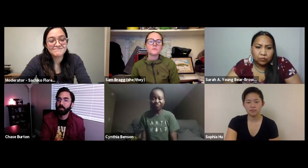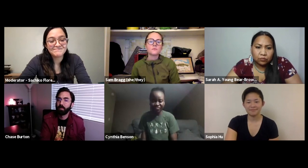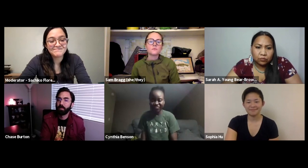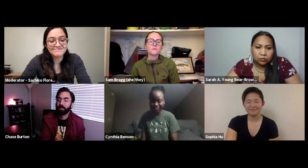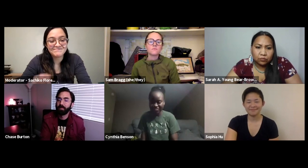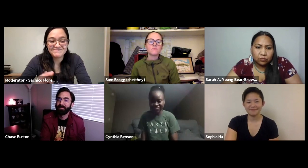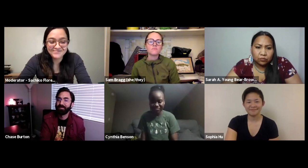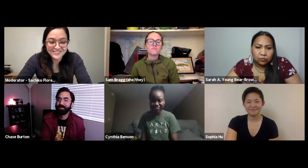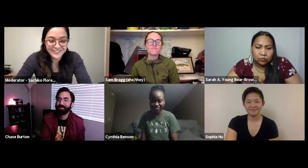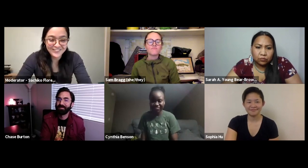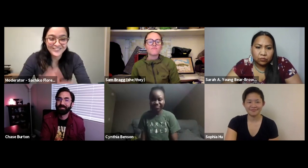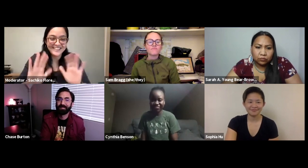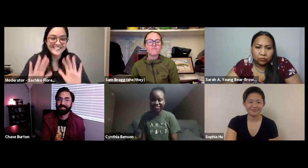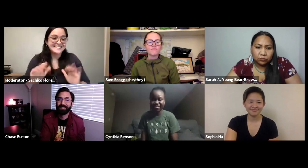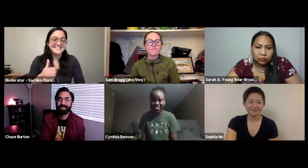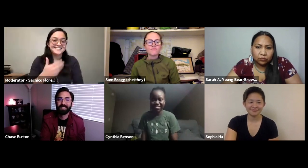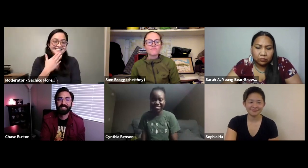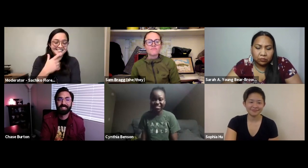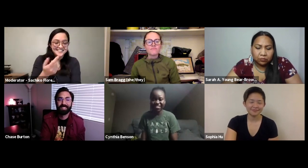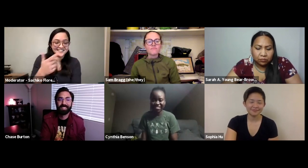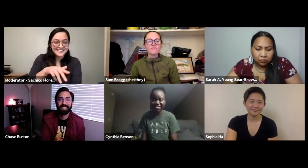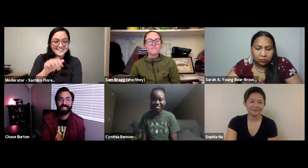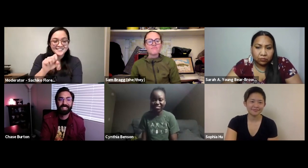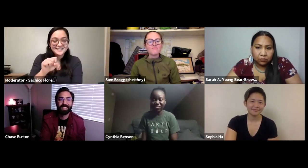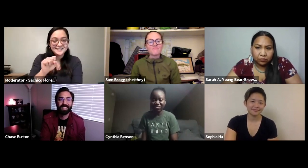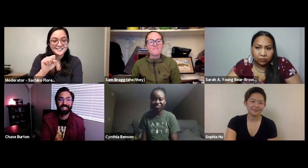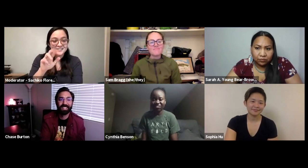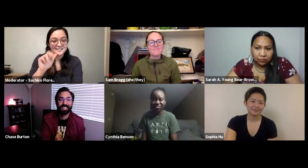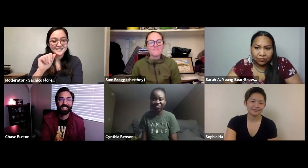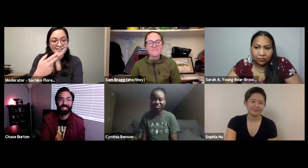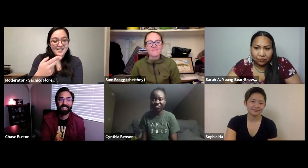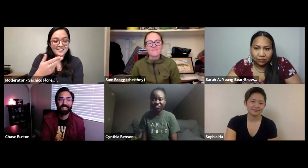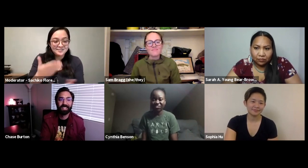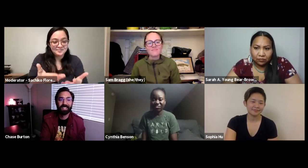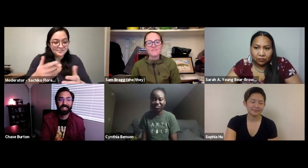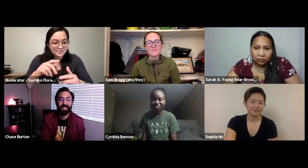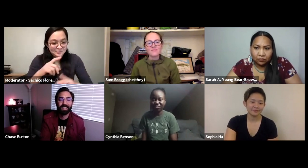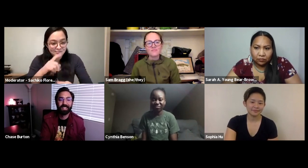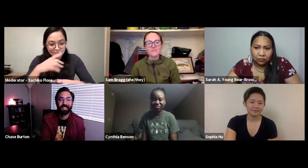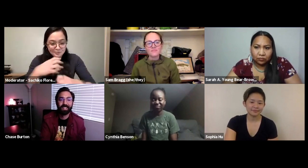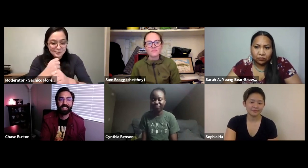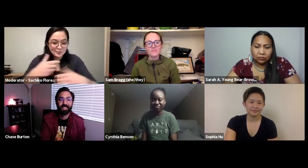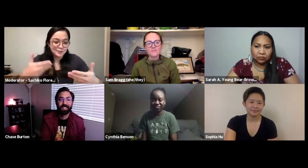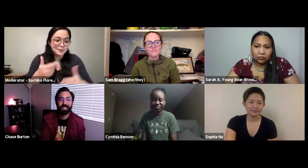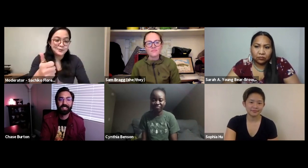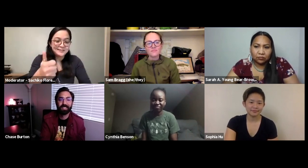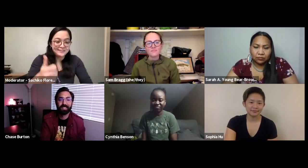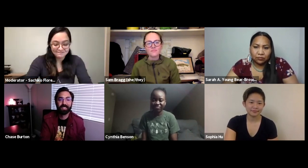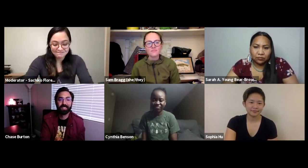being outdoors together. SACHIKO: Awesome! Thank you! Let's pass it